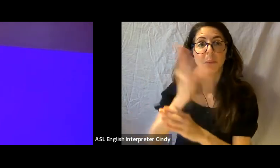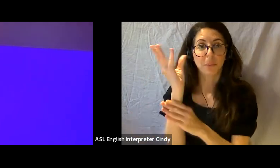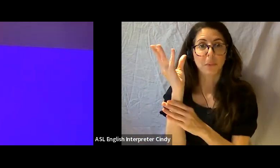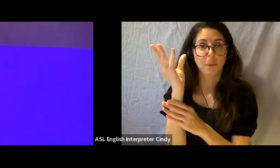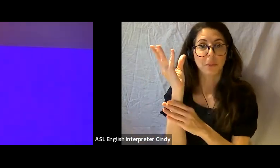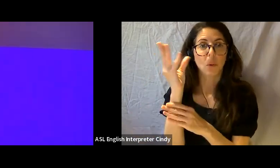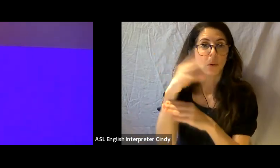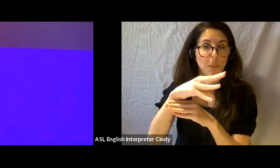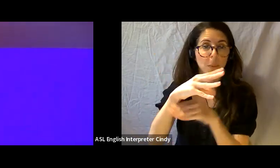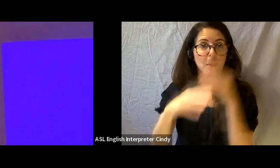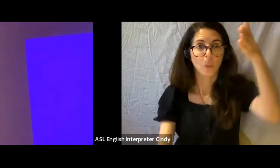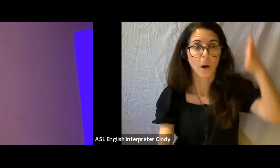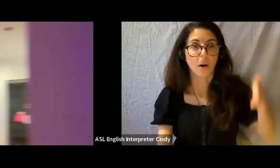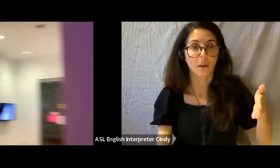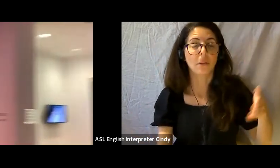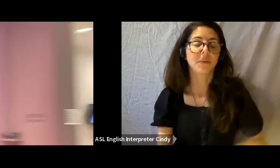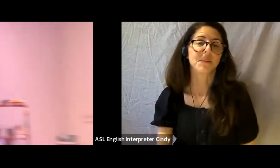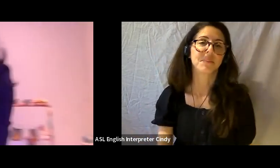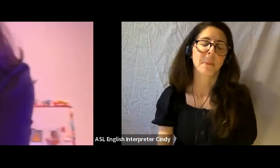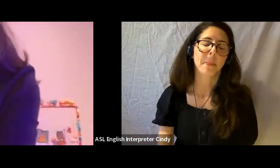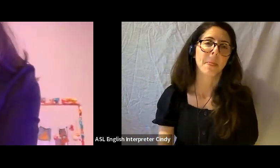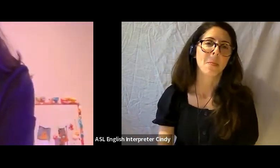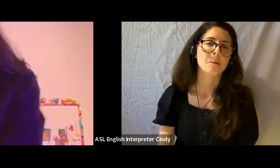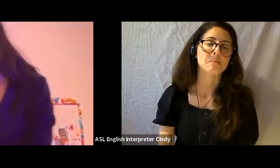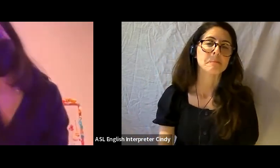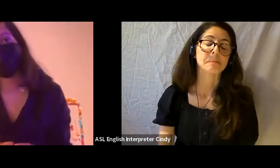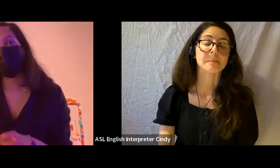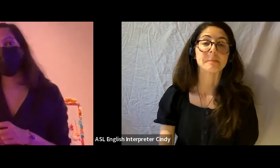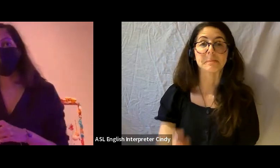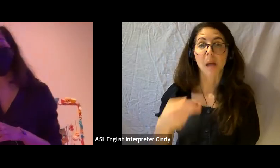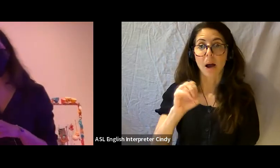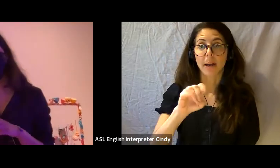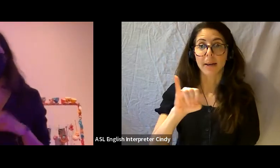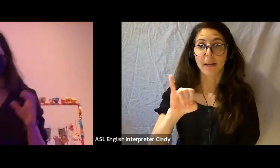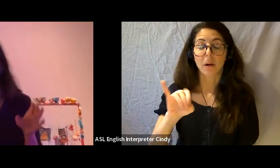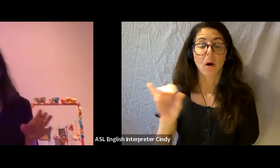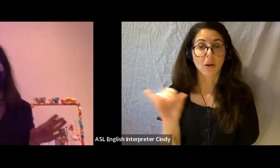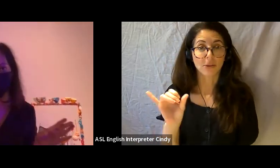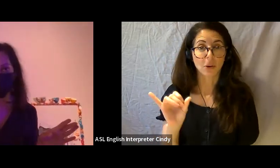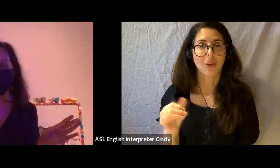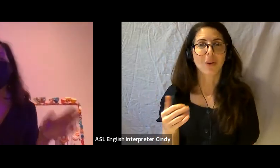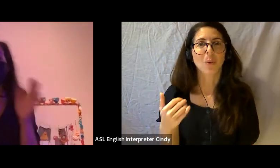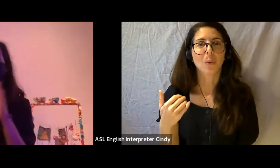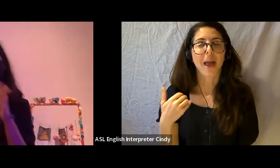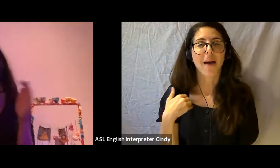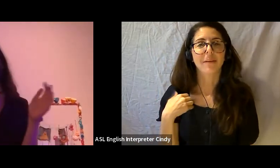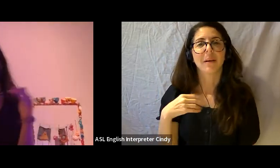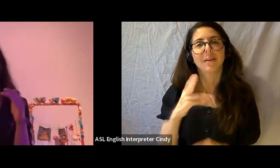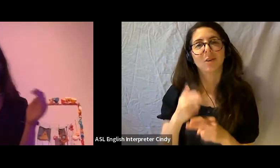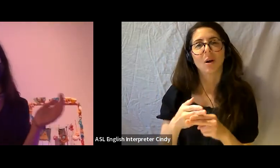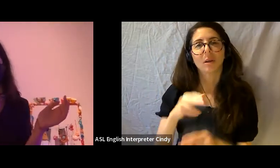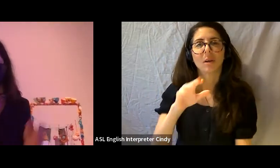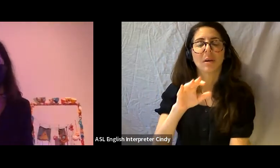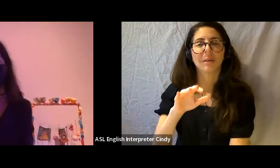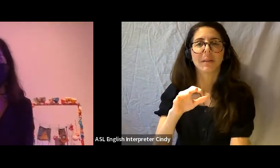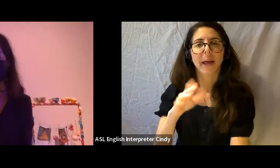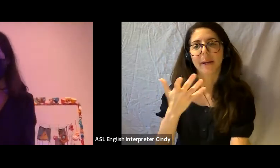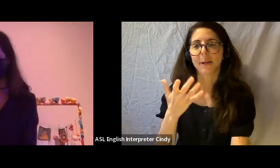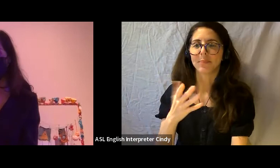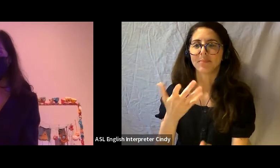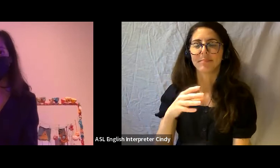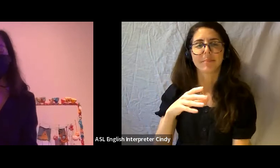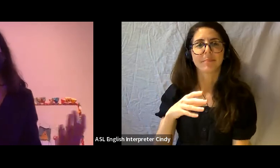we also, one thing to make note of is we have a floating wall as well, that can partition the gallery space to your liking